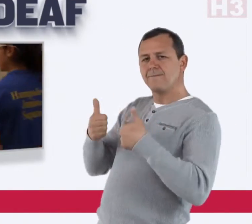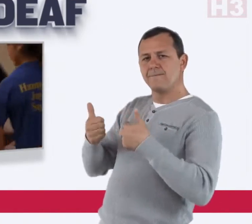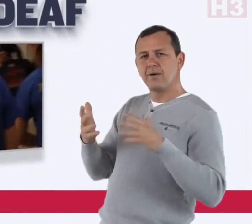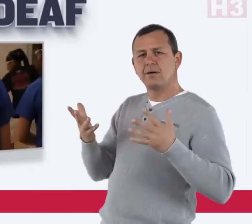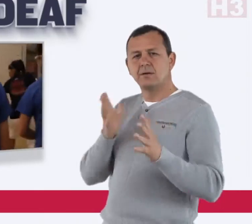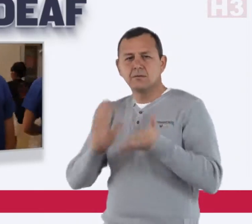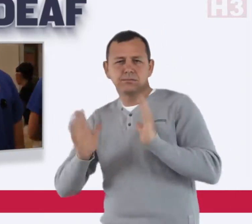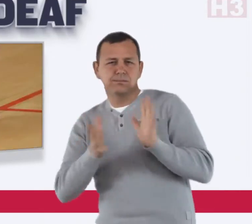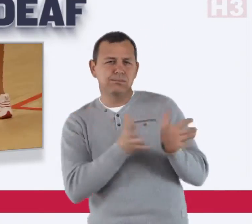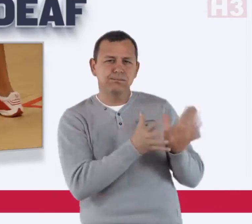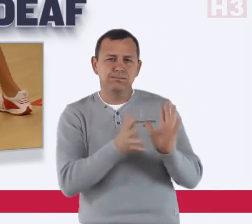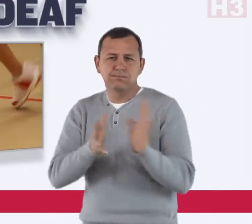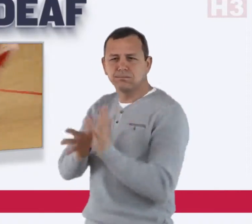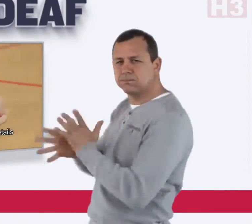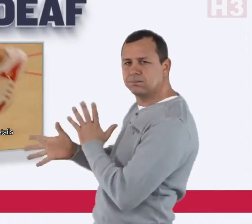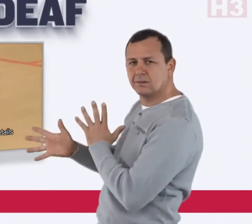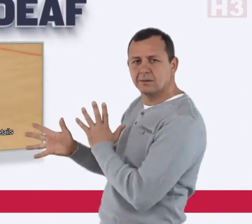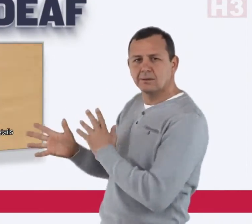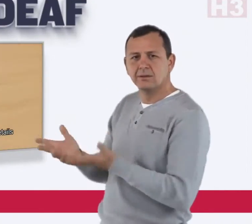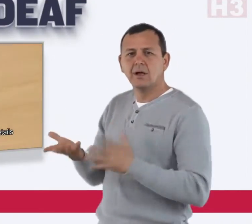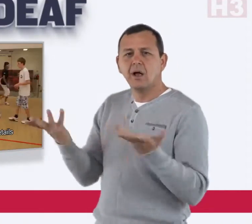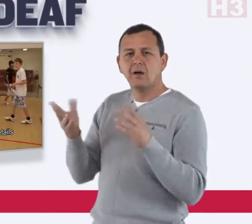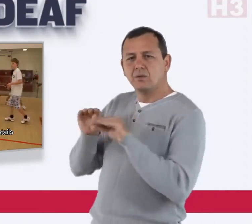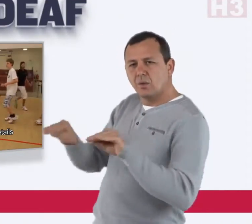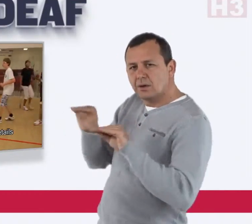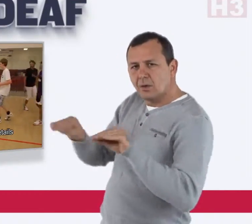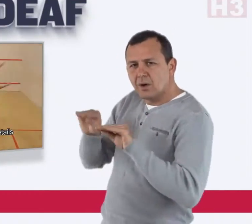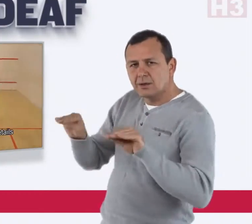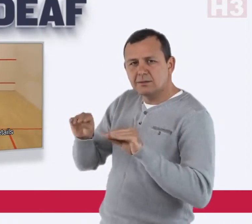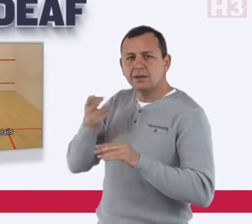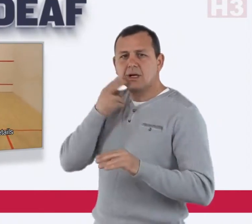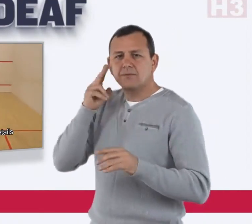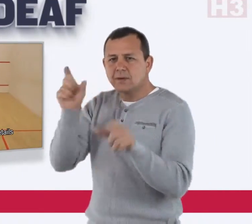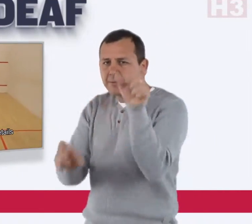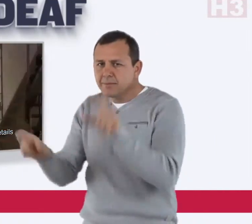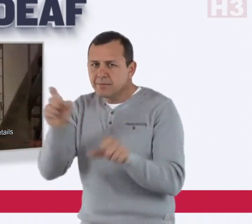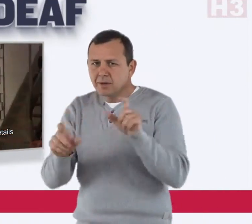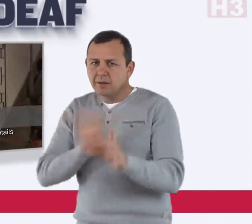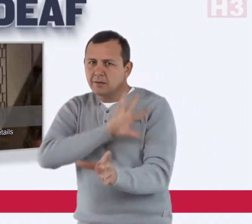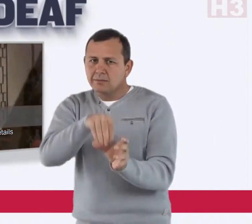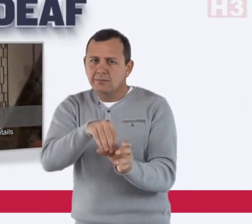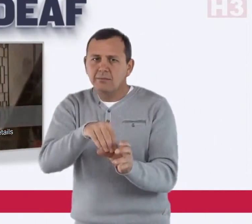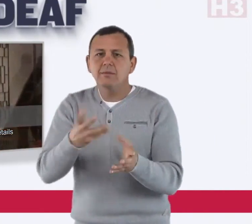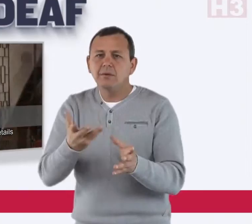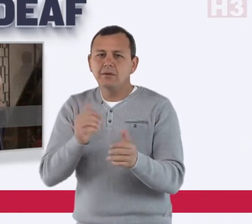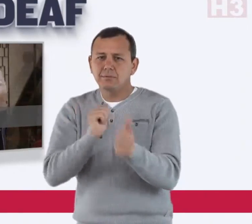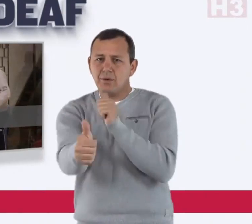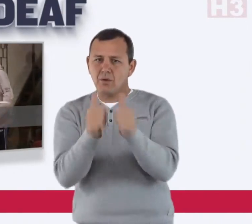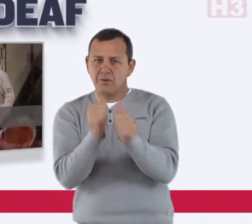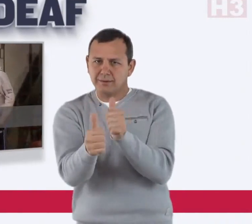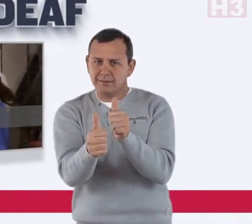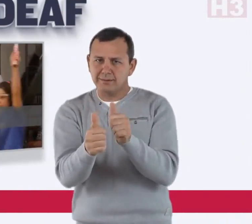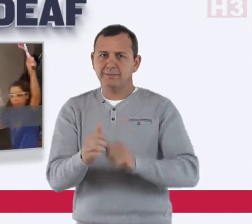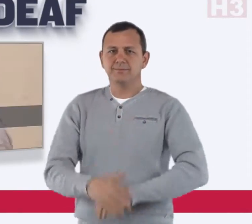workshop called “Effective Communication: Coaching Deaf People in Sport.”